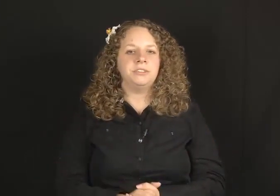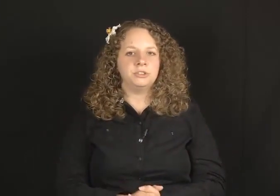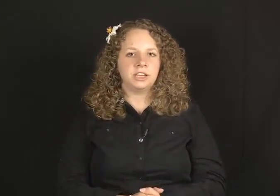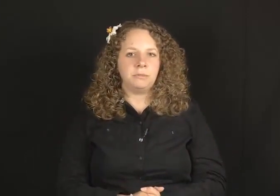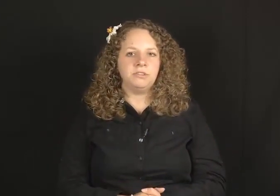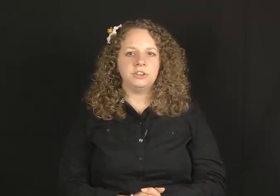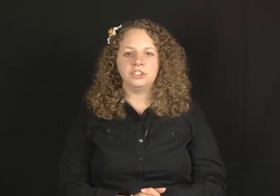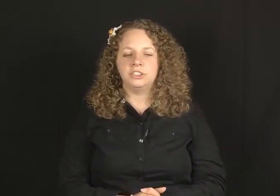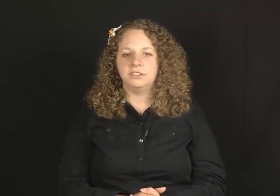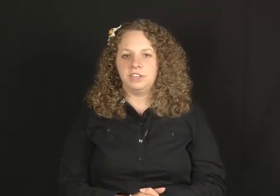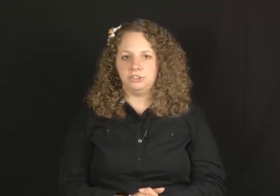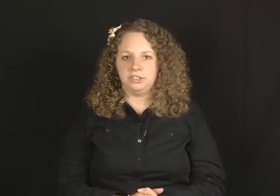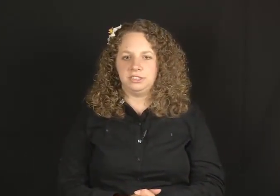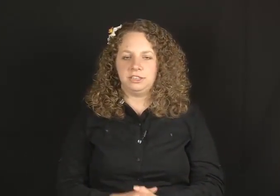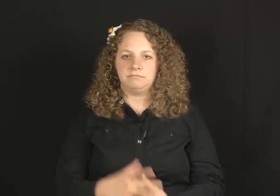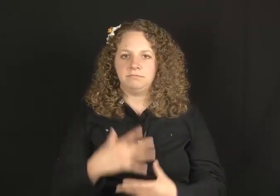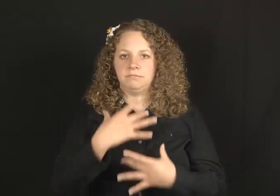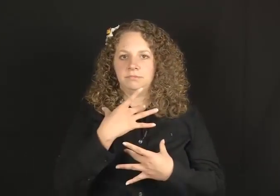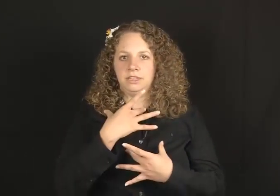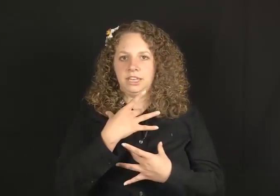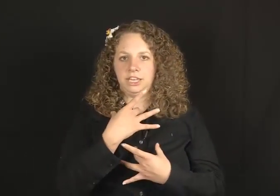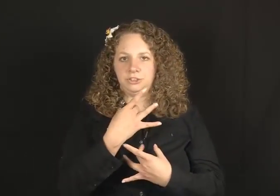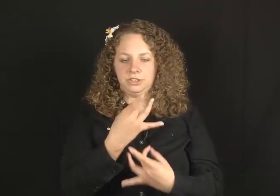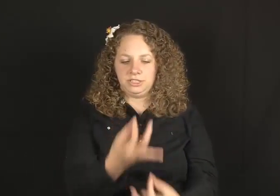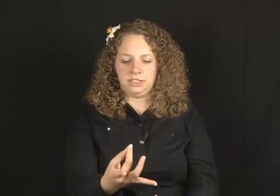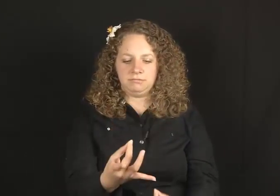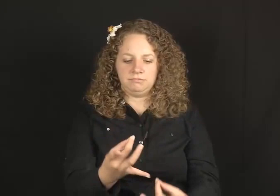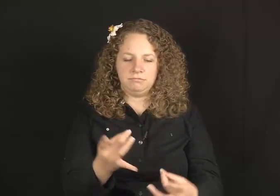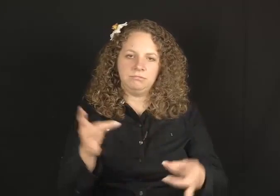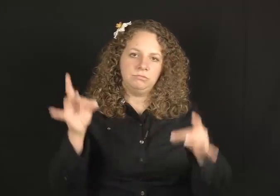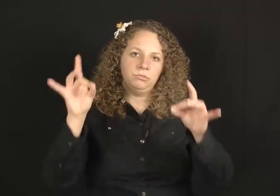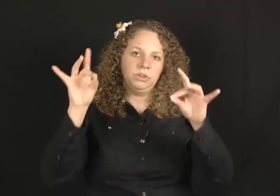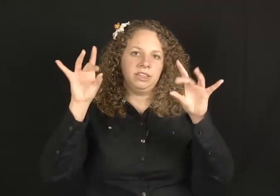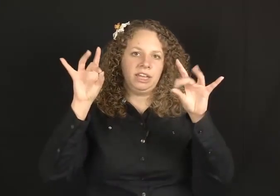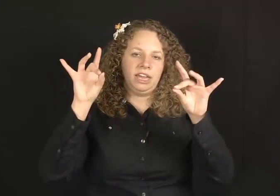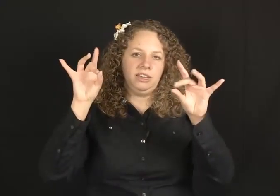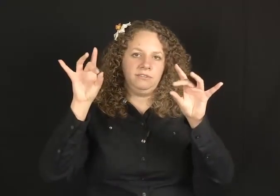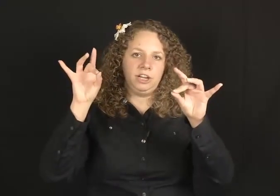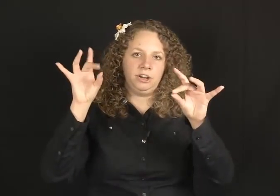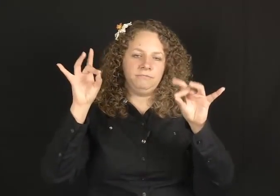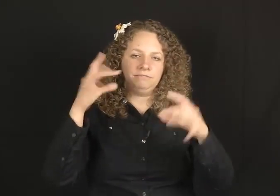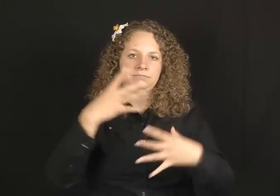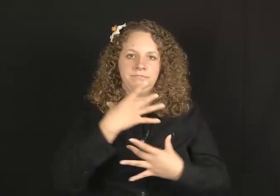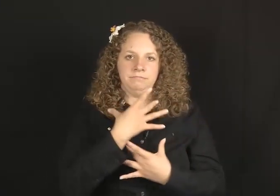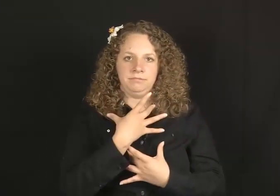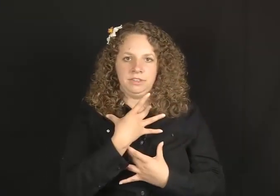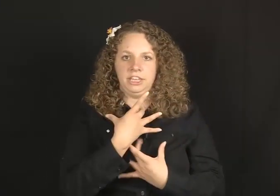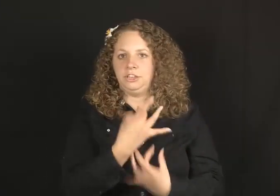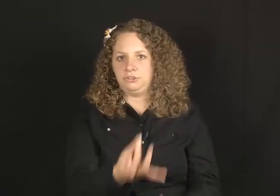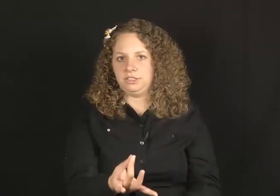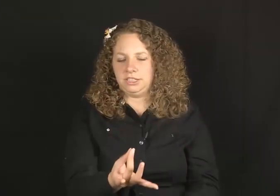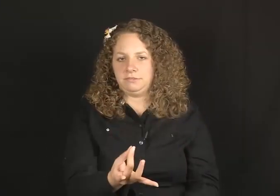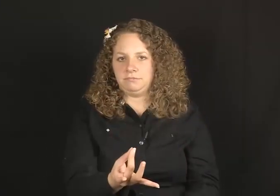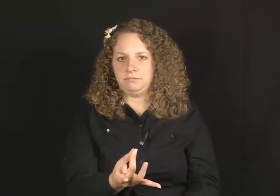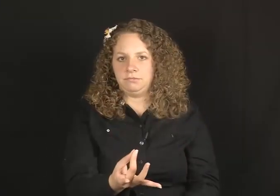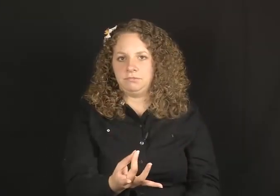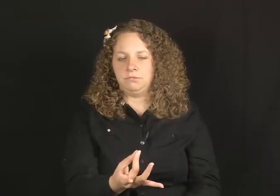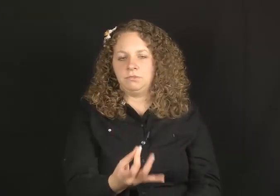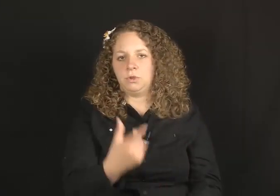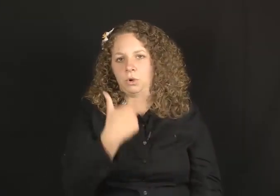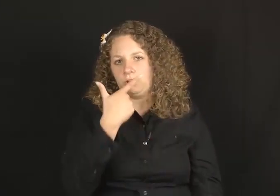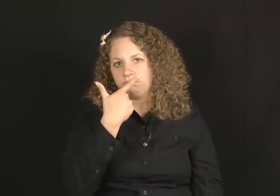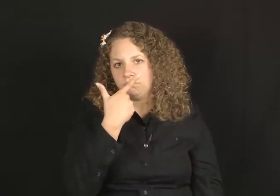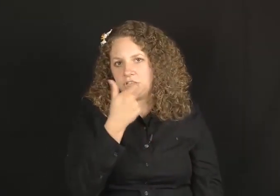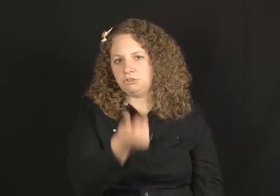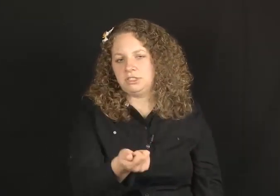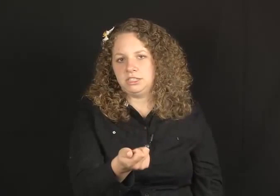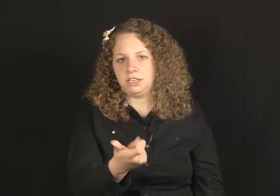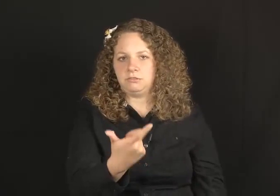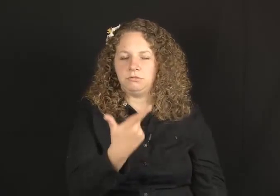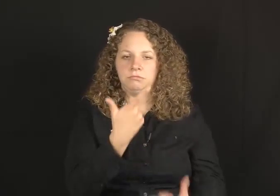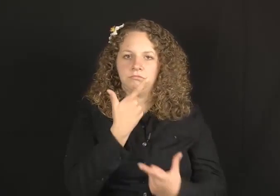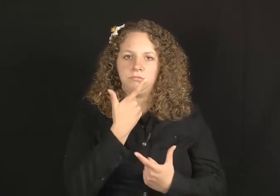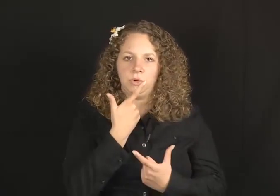And then there's a couple versions of INTERESTING with like an 8 finger, INTERESTING or INTERESTING